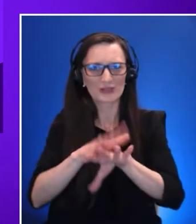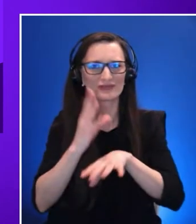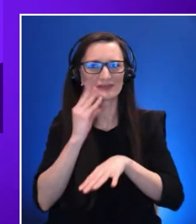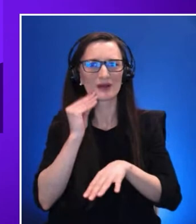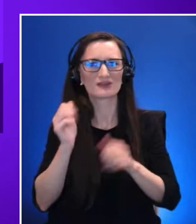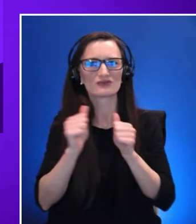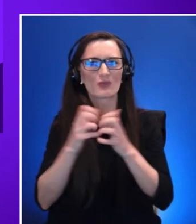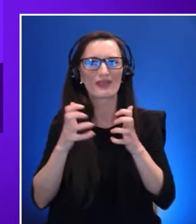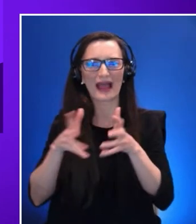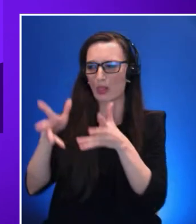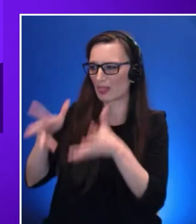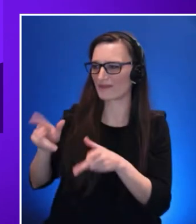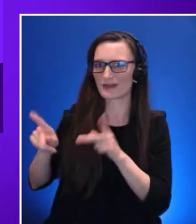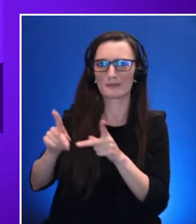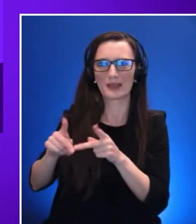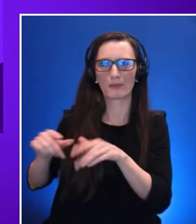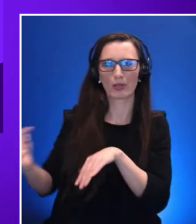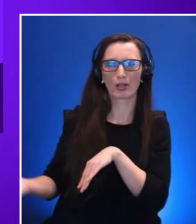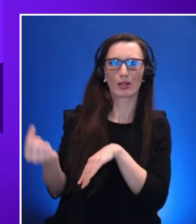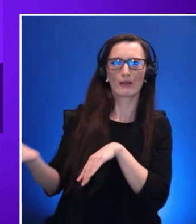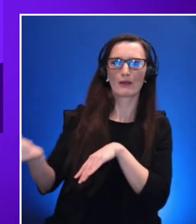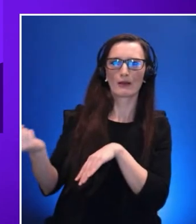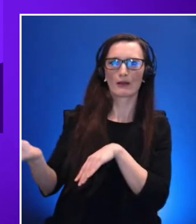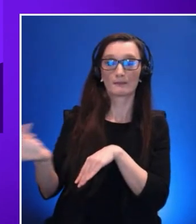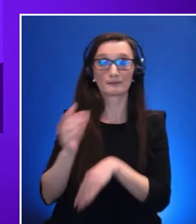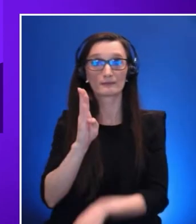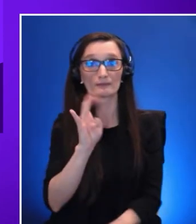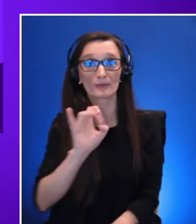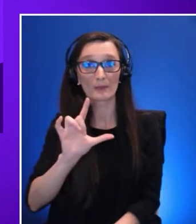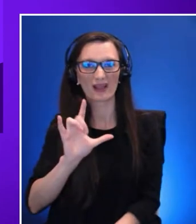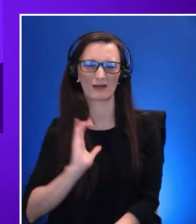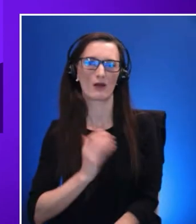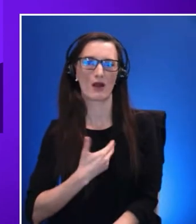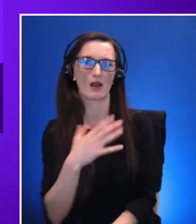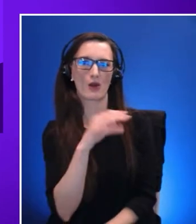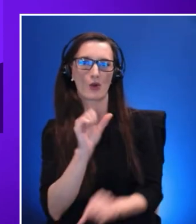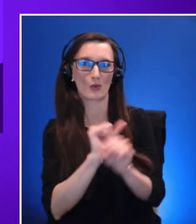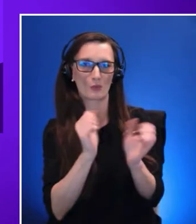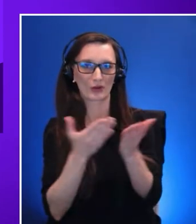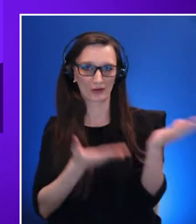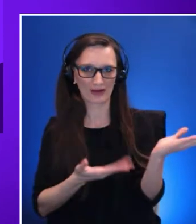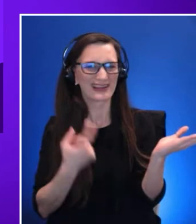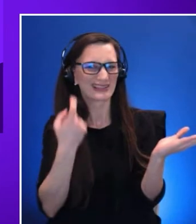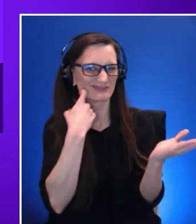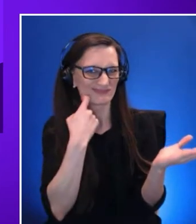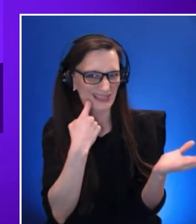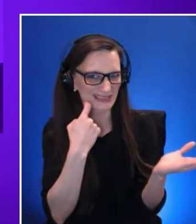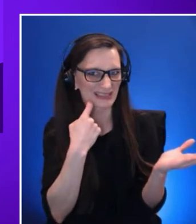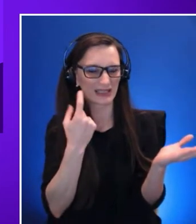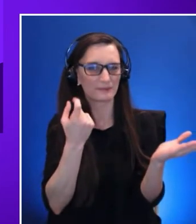Bill a colleague of ours recently, he's a visually impaired employee here at Accenture,